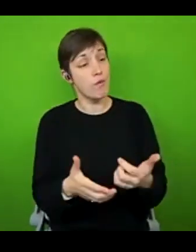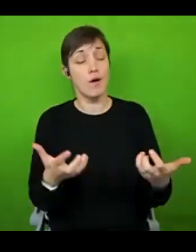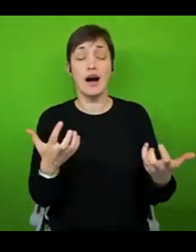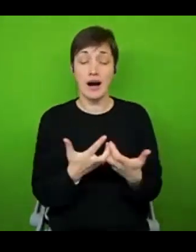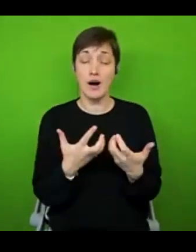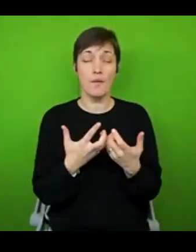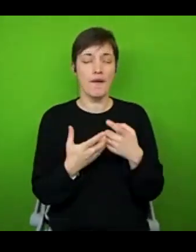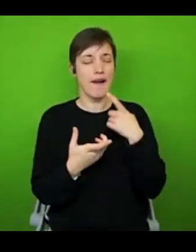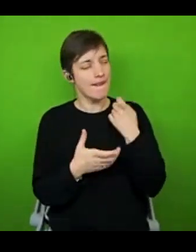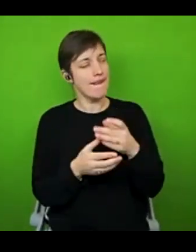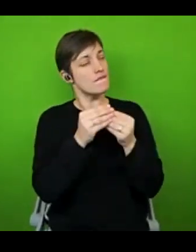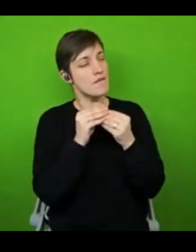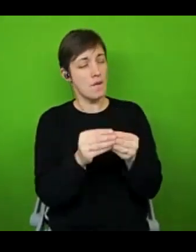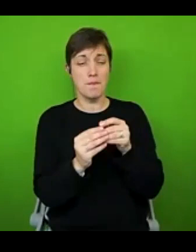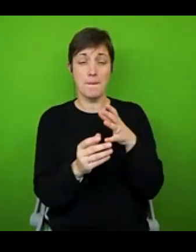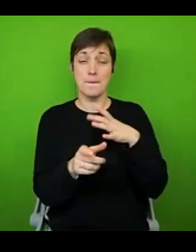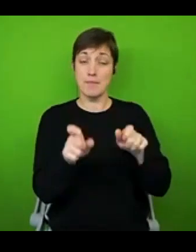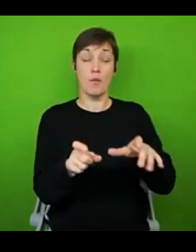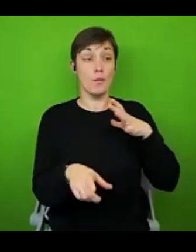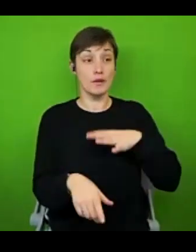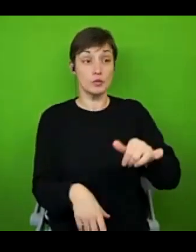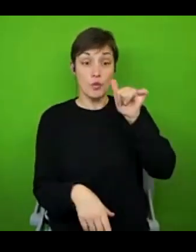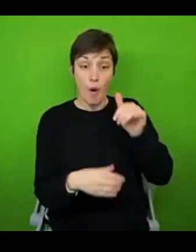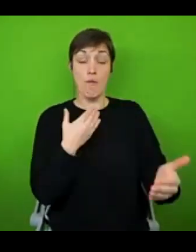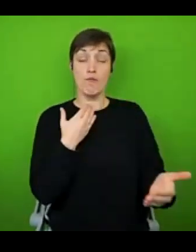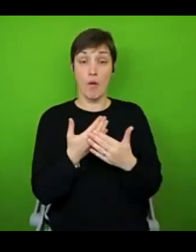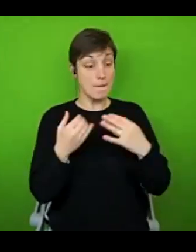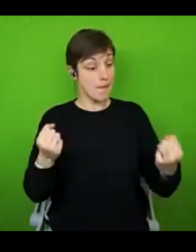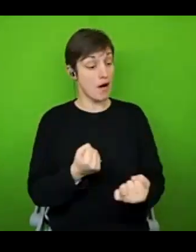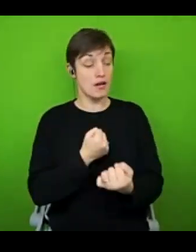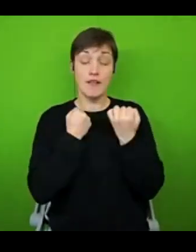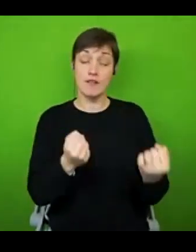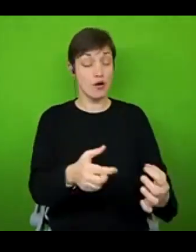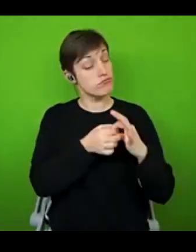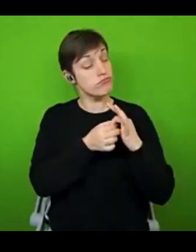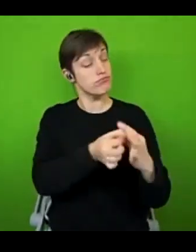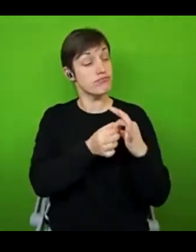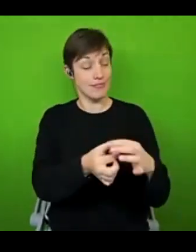when people want to learn more. And it definitely can be really powerful to have those conversations. But I think